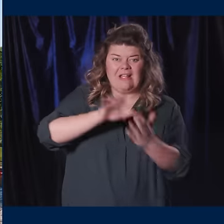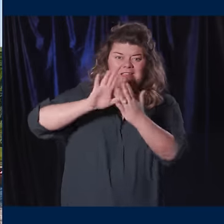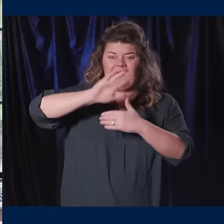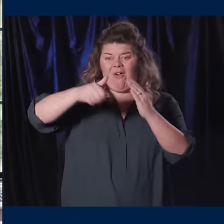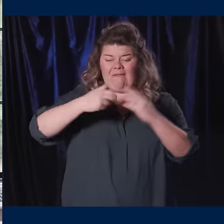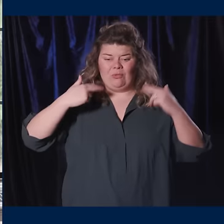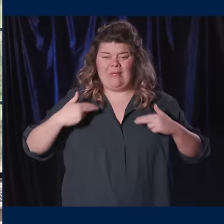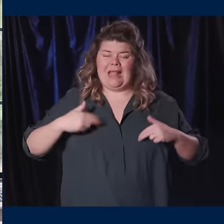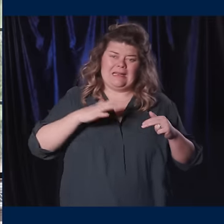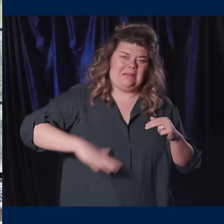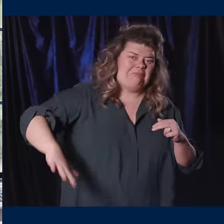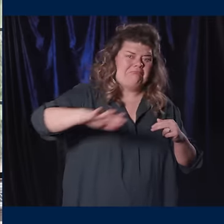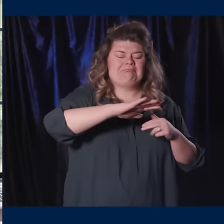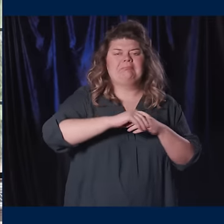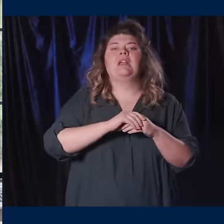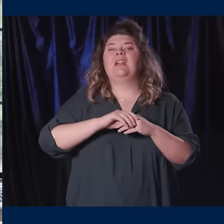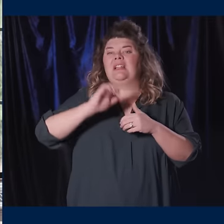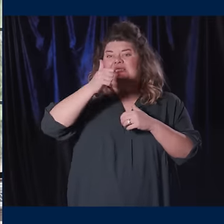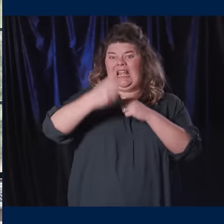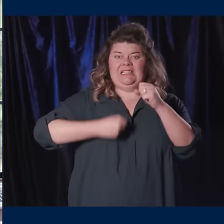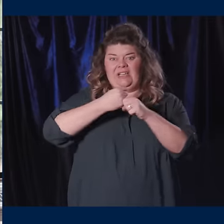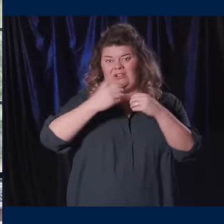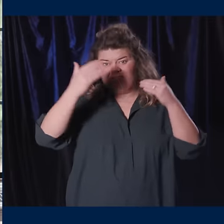Over the next ten years, we will harness our unparalleled